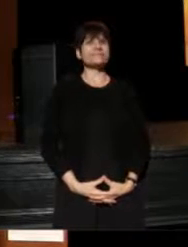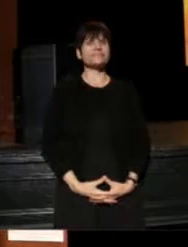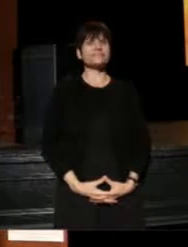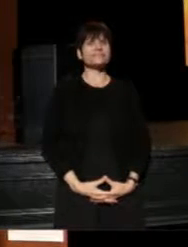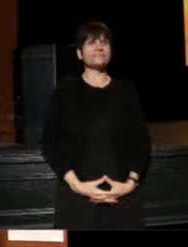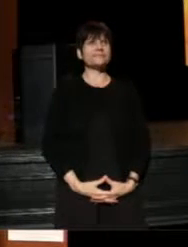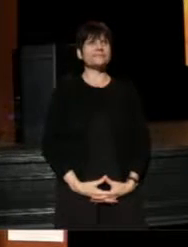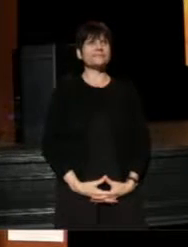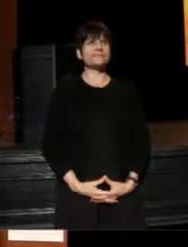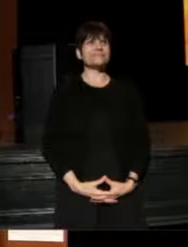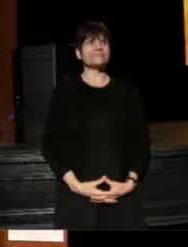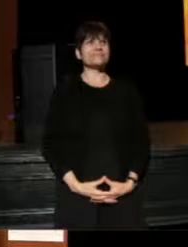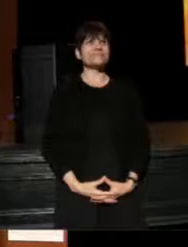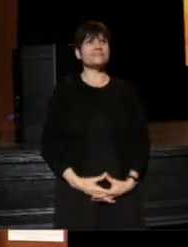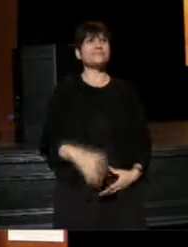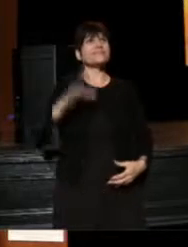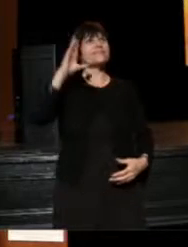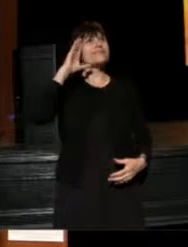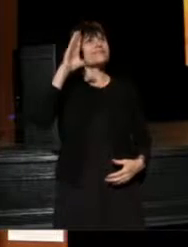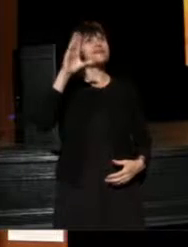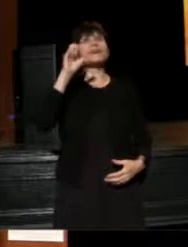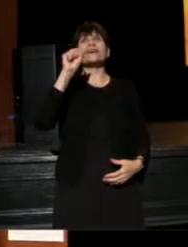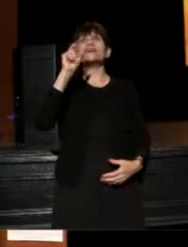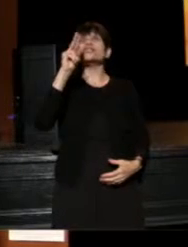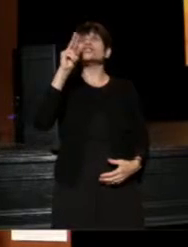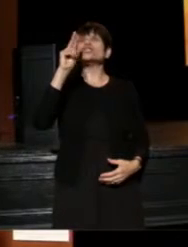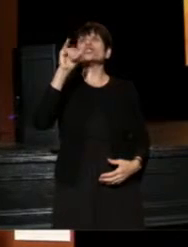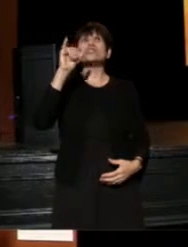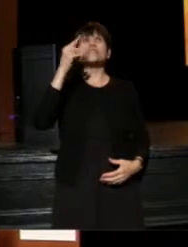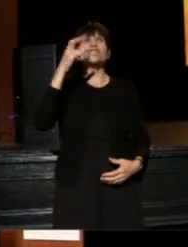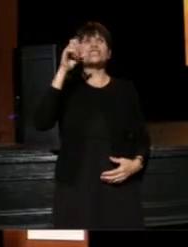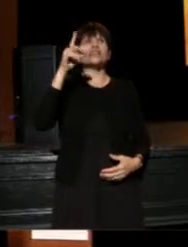Identify yourself, before you talk. Hi there, I'm Sue Michelle Mann, I'm an independent artist,